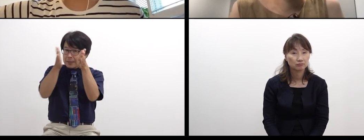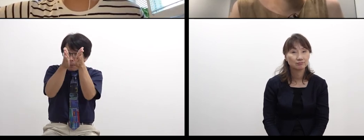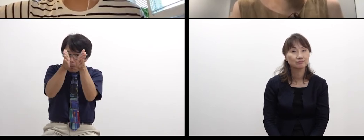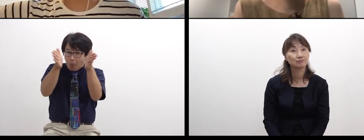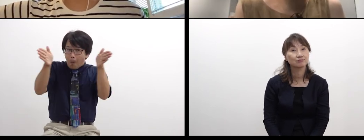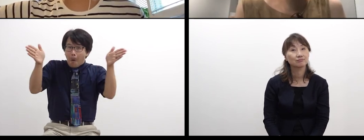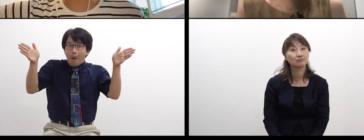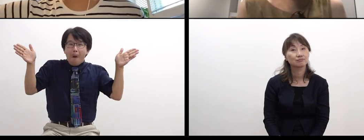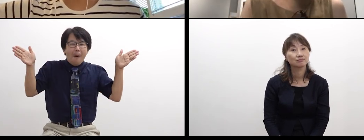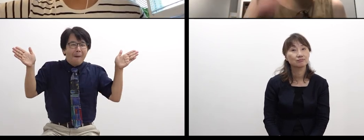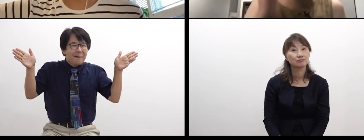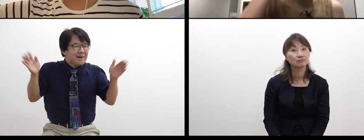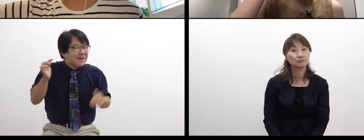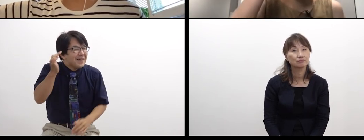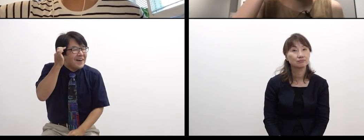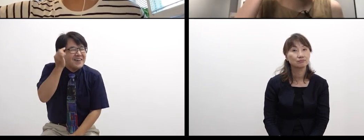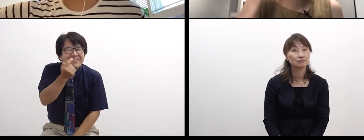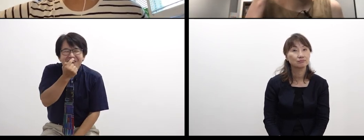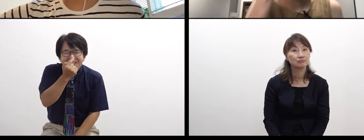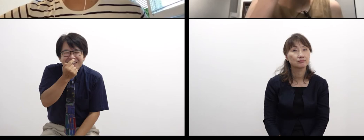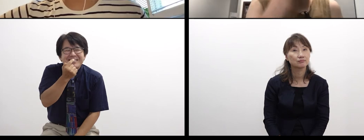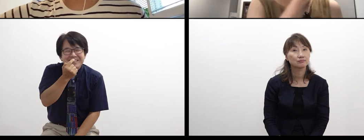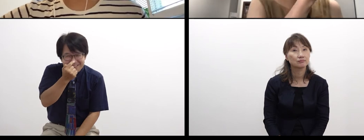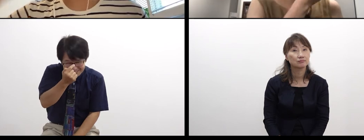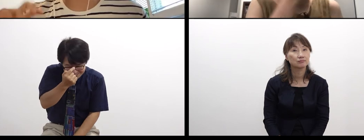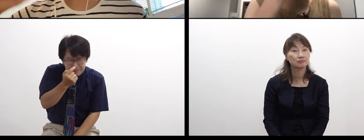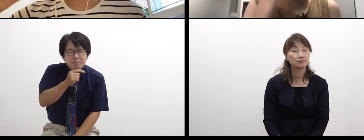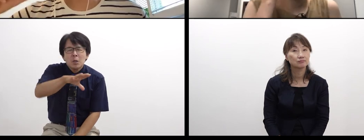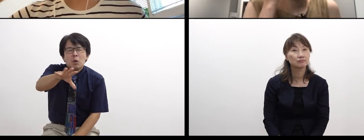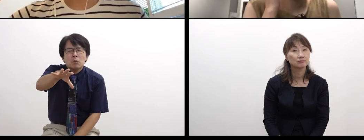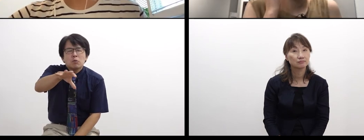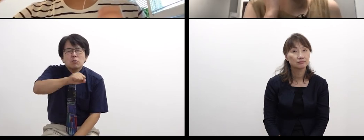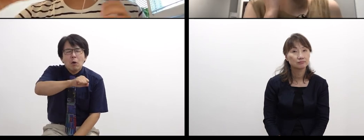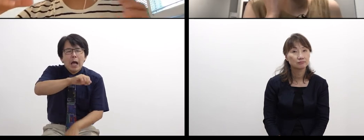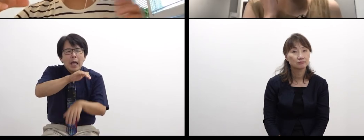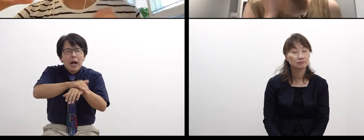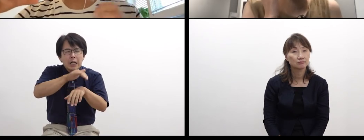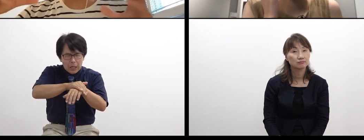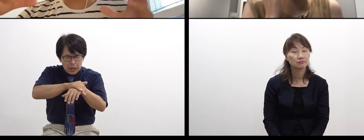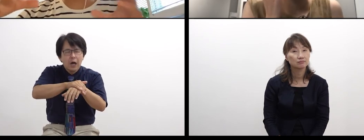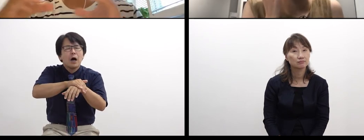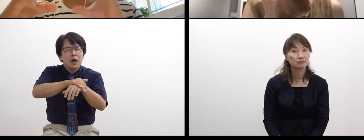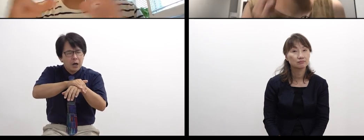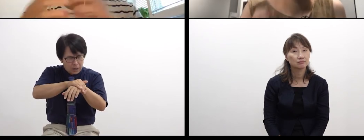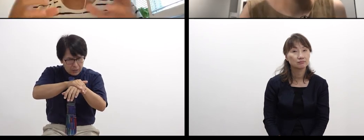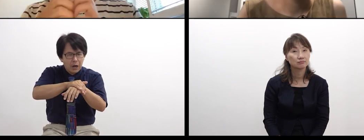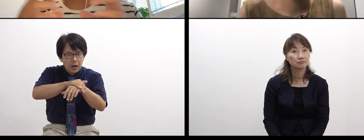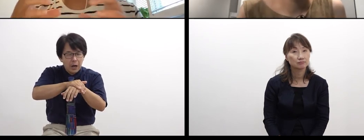or maybe it looks totally different